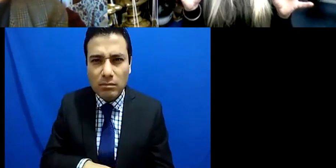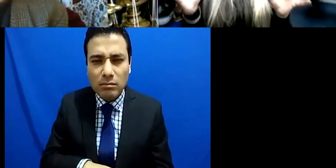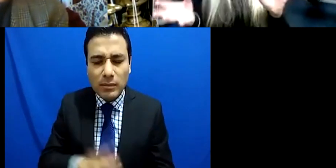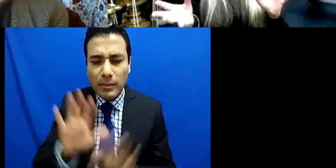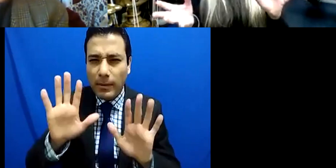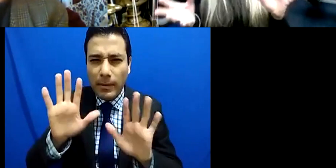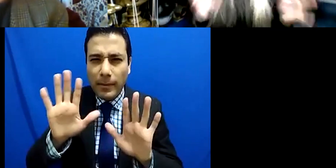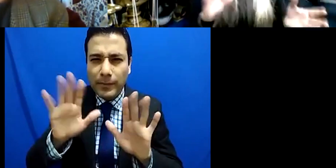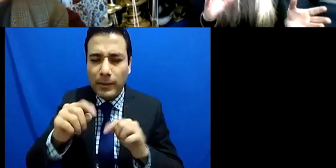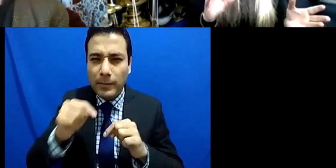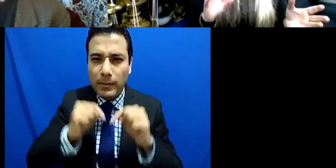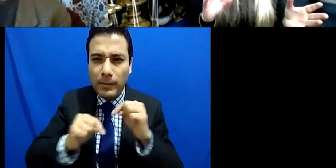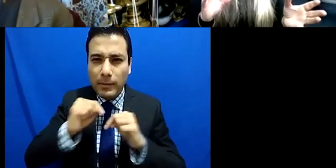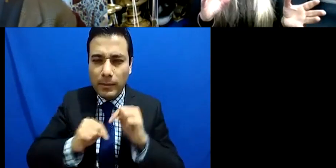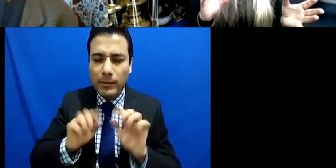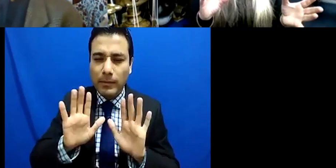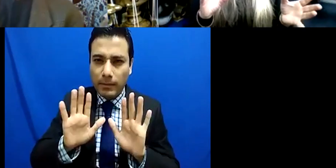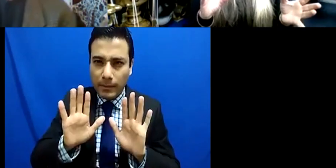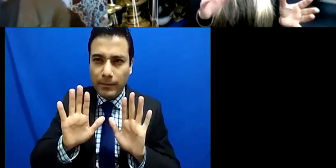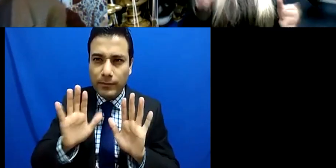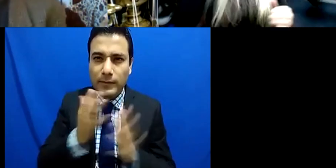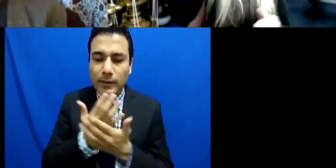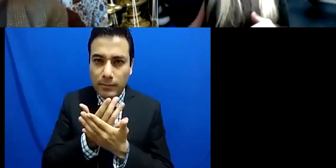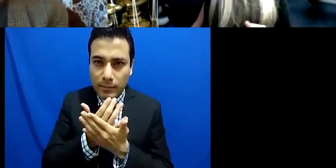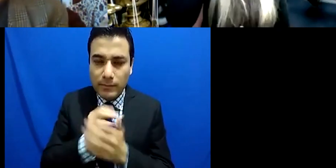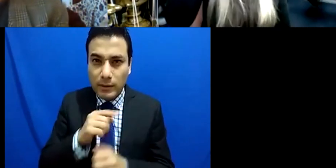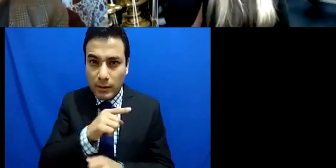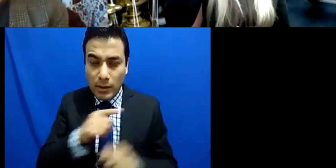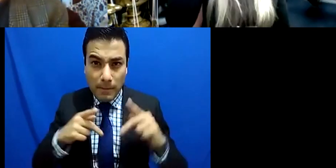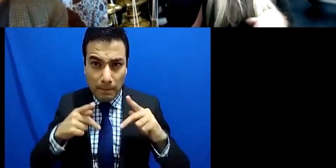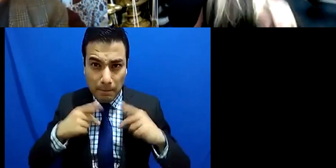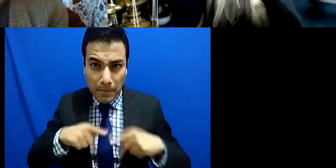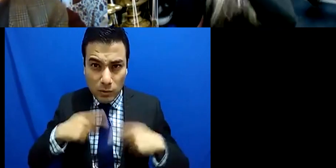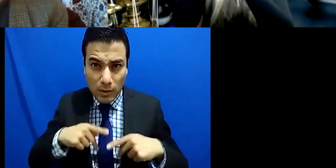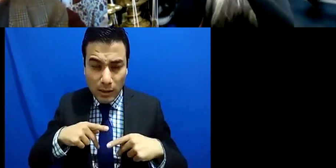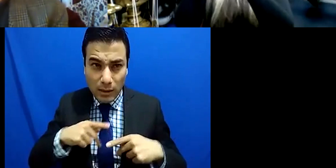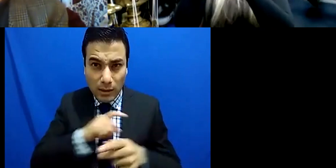accepting or not accepting people who are of the standard so they recognize that as of the